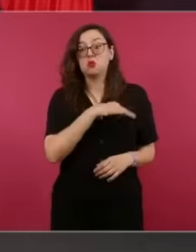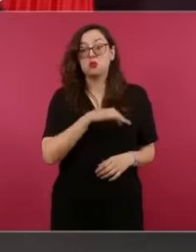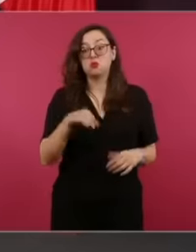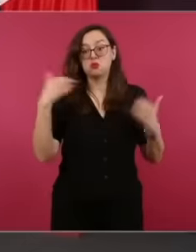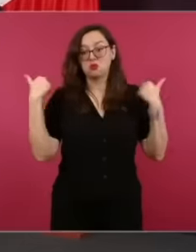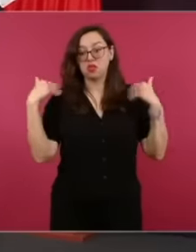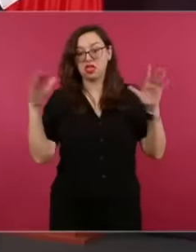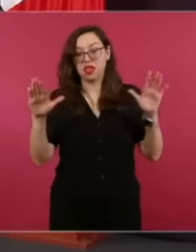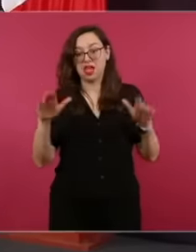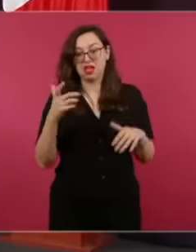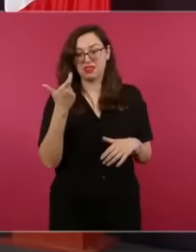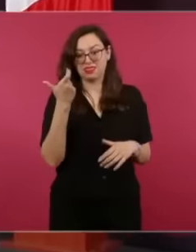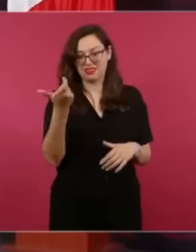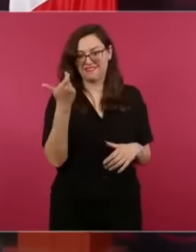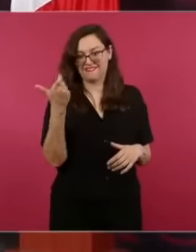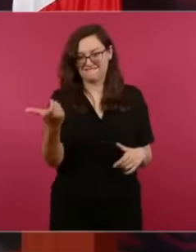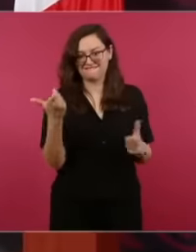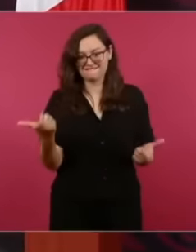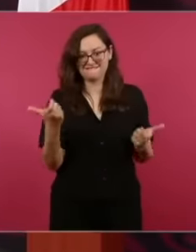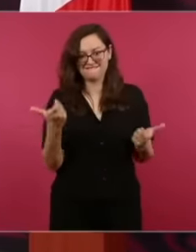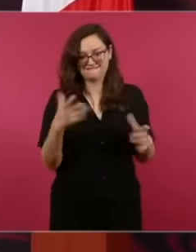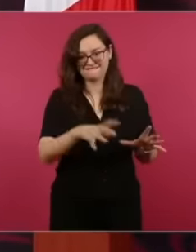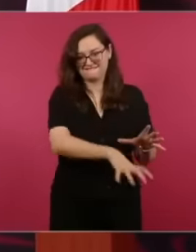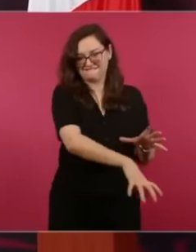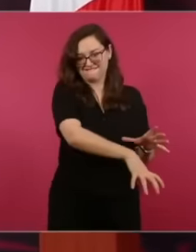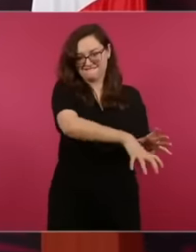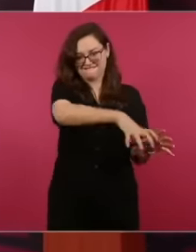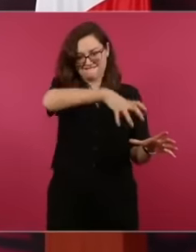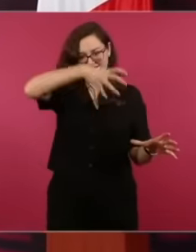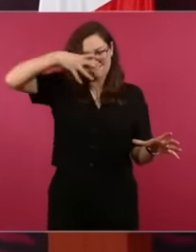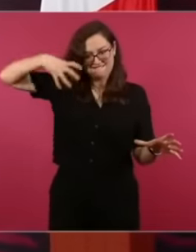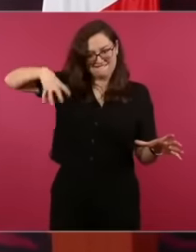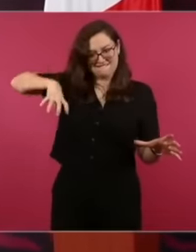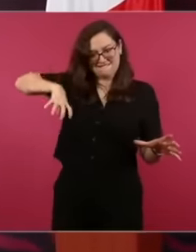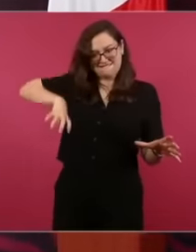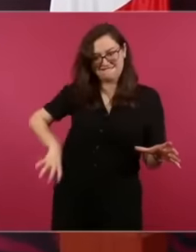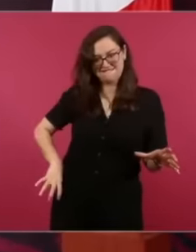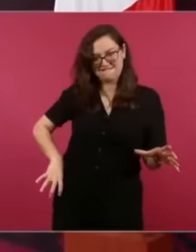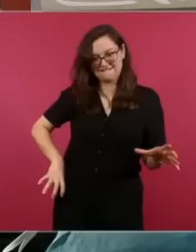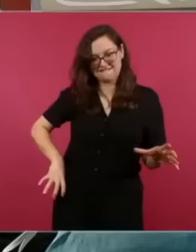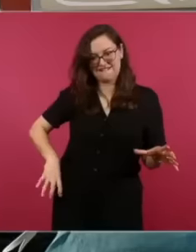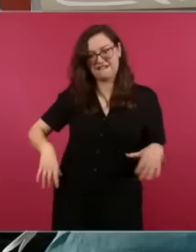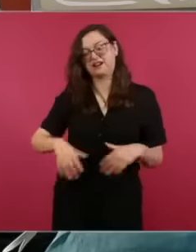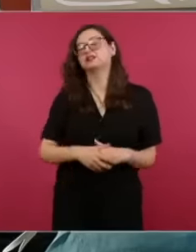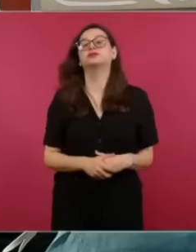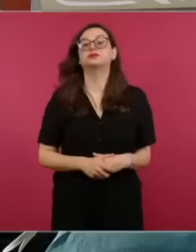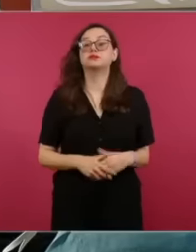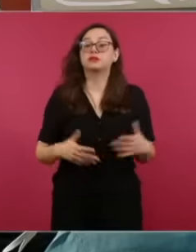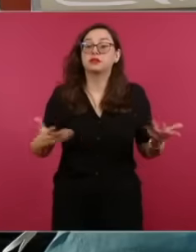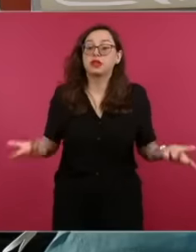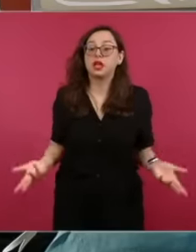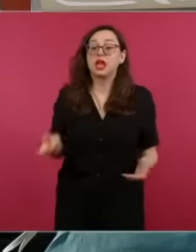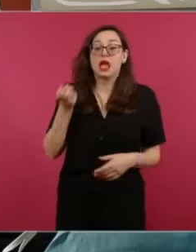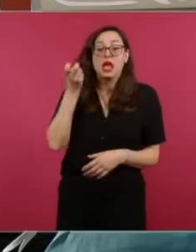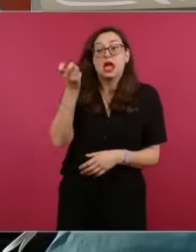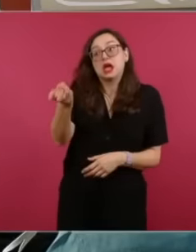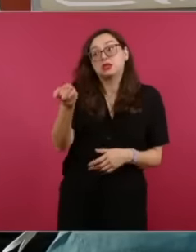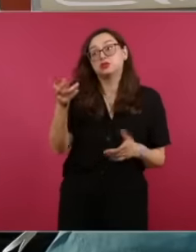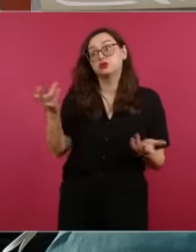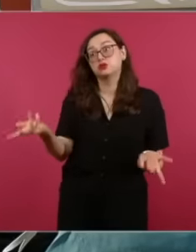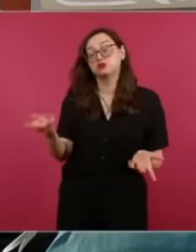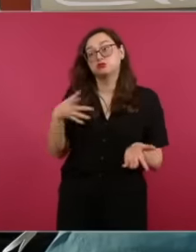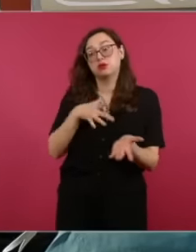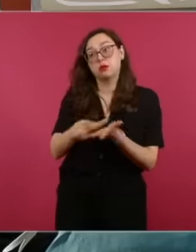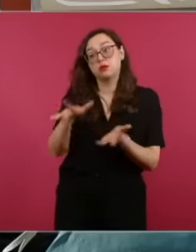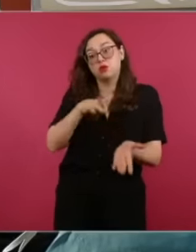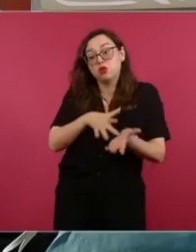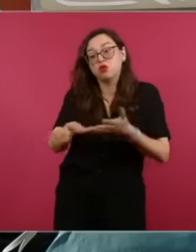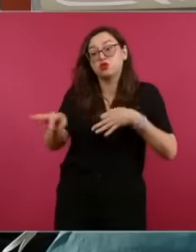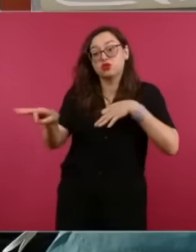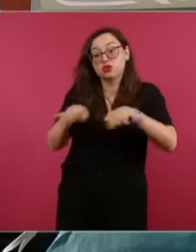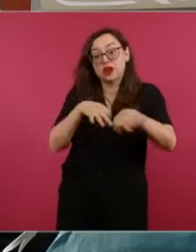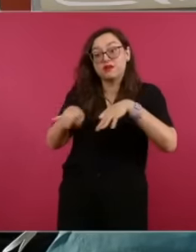that. These are incentives for workers that are given in many places, not to save here,